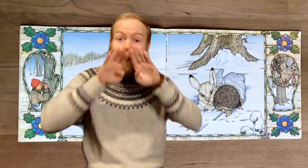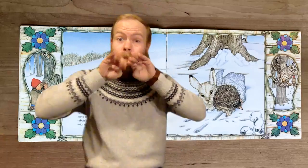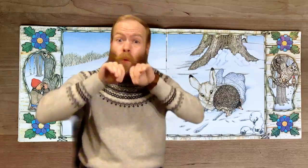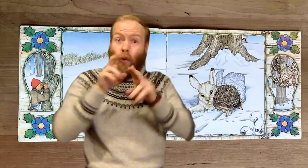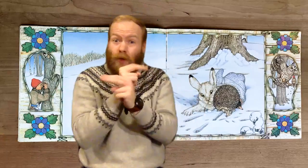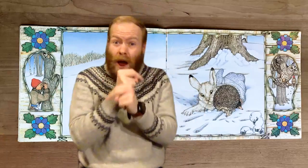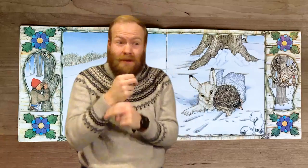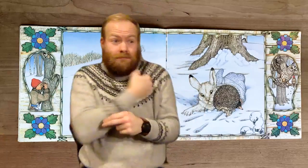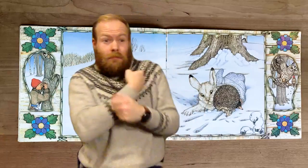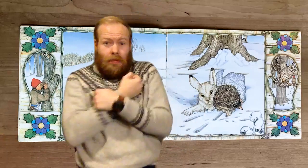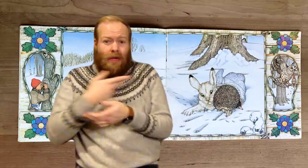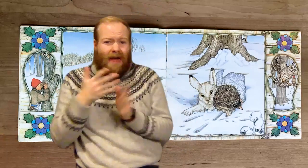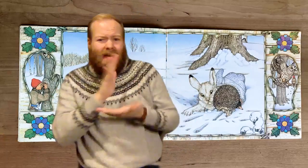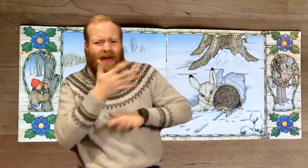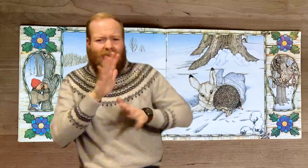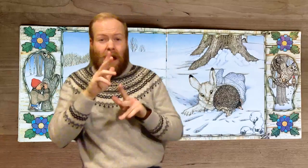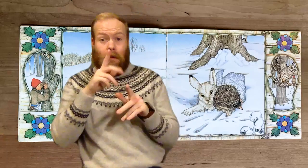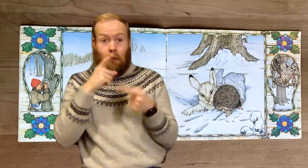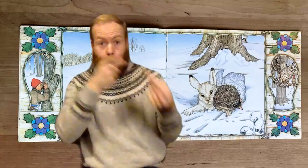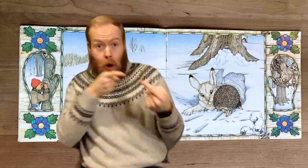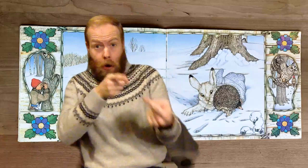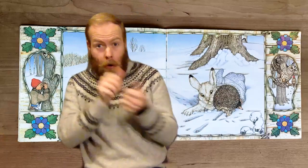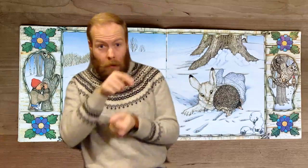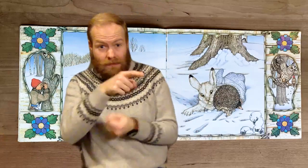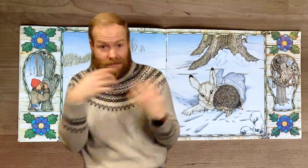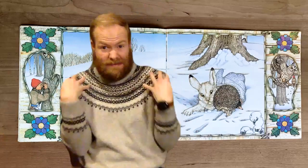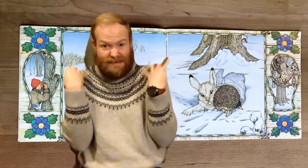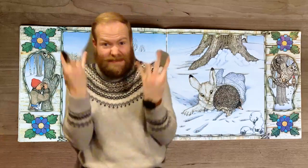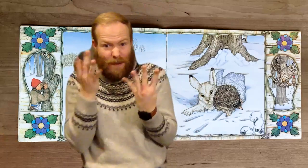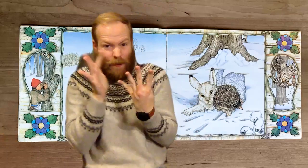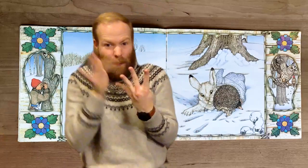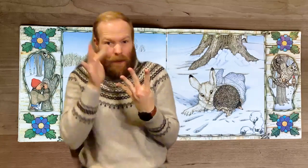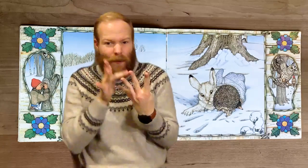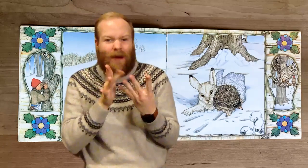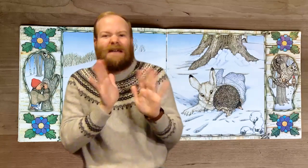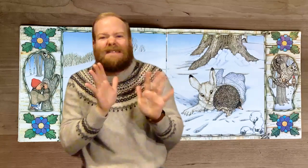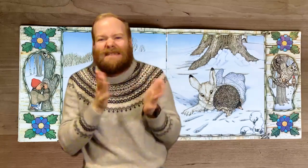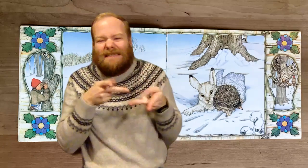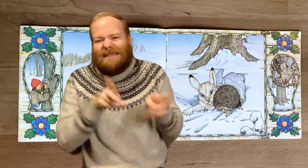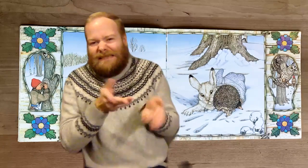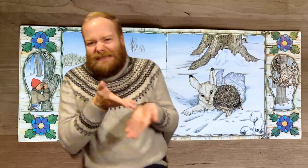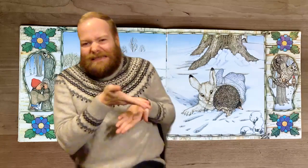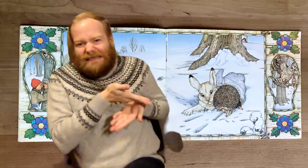The mole and the rabbit were bumped and jostled, but not being ones to argue with someone covered with prickles, they made room.